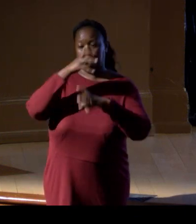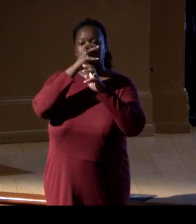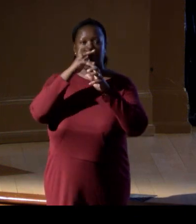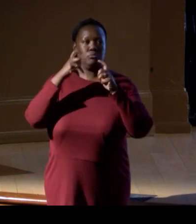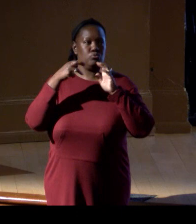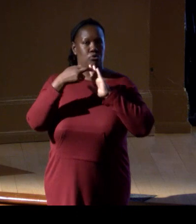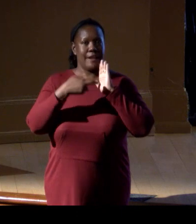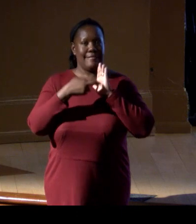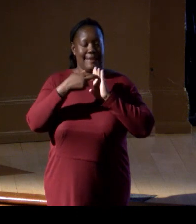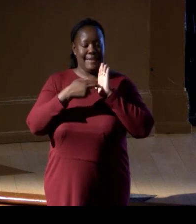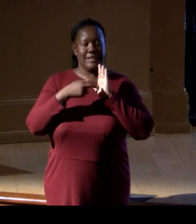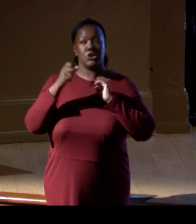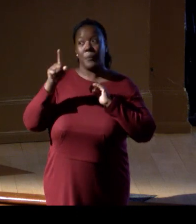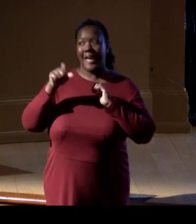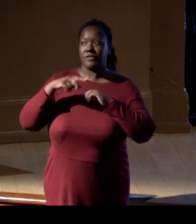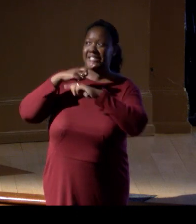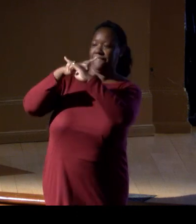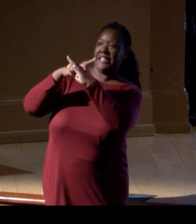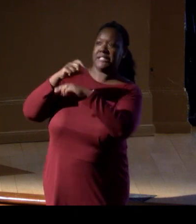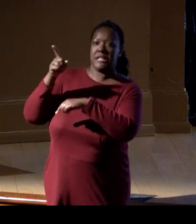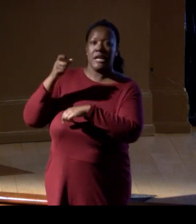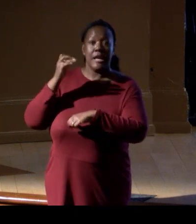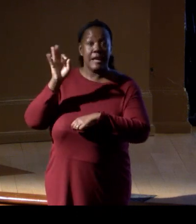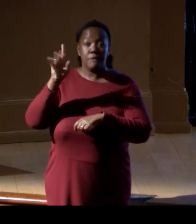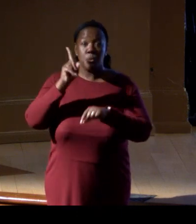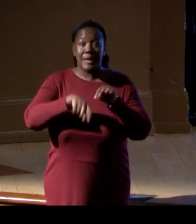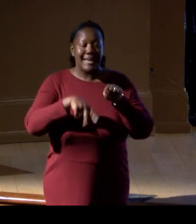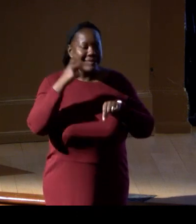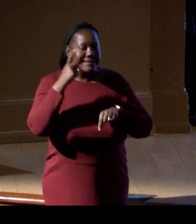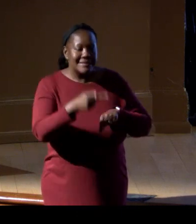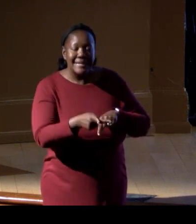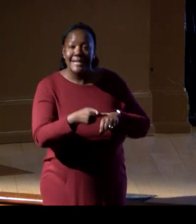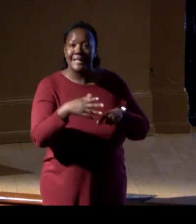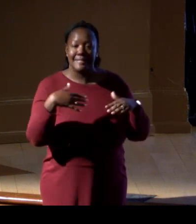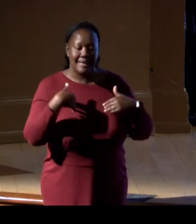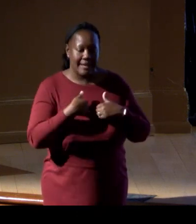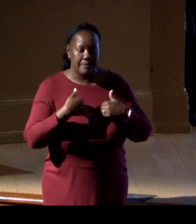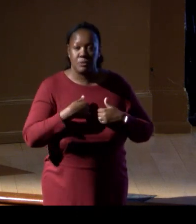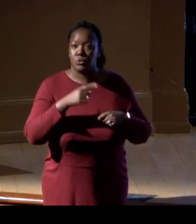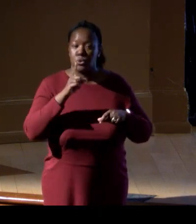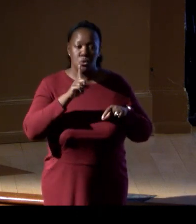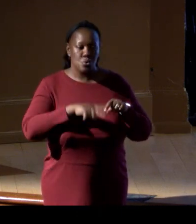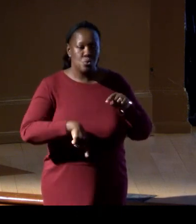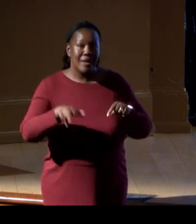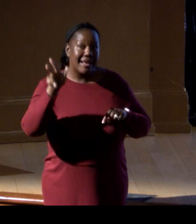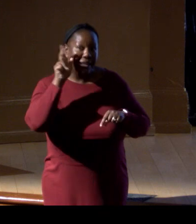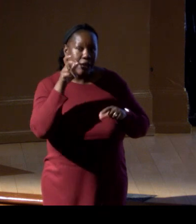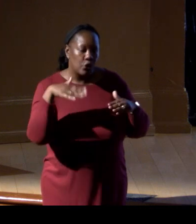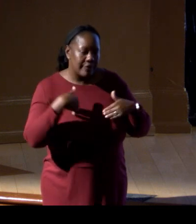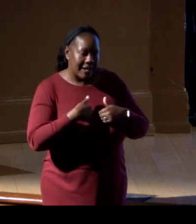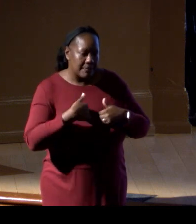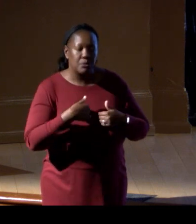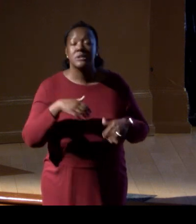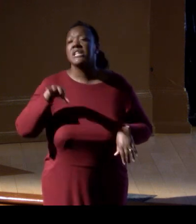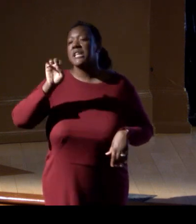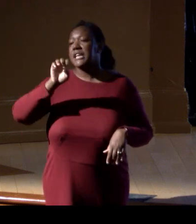"Well, what are you gonna do if you can't see the animals, "you can't hear the animals?" eDNA can offer an ability to fill a gap.